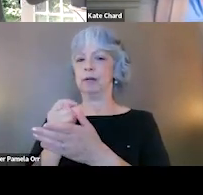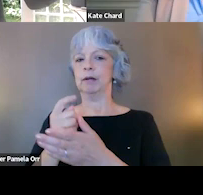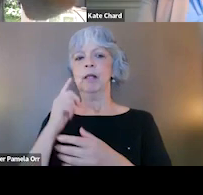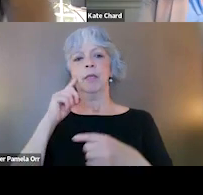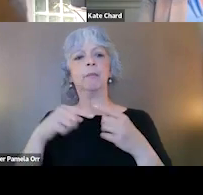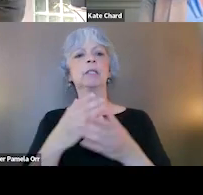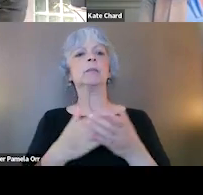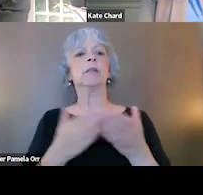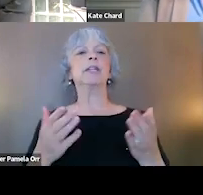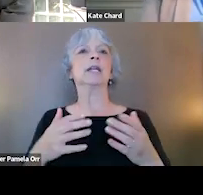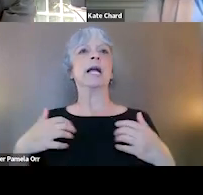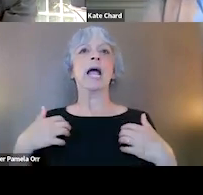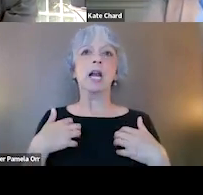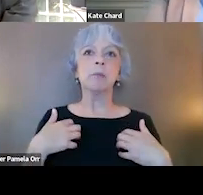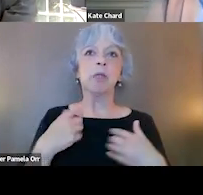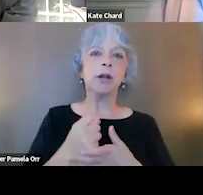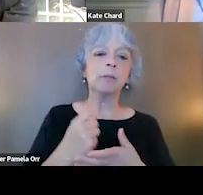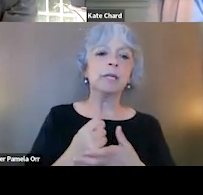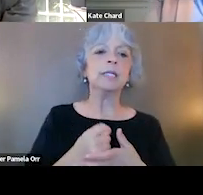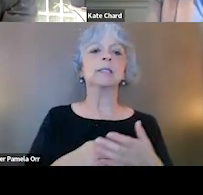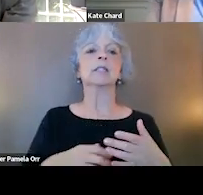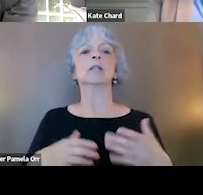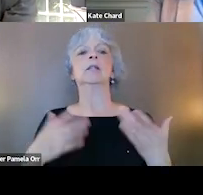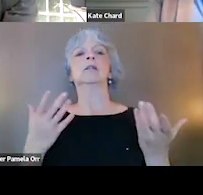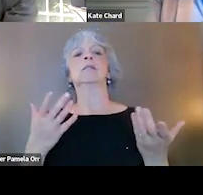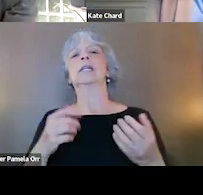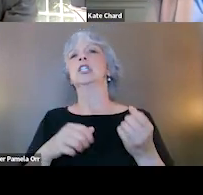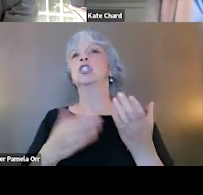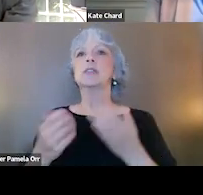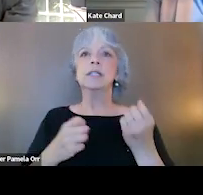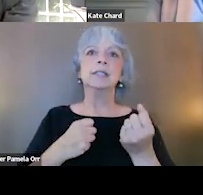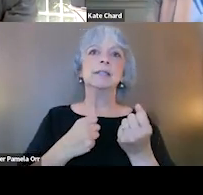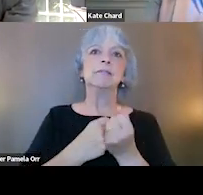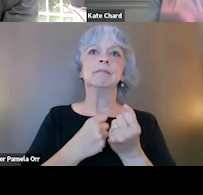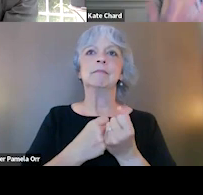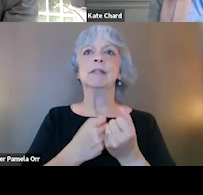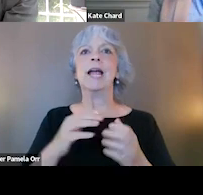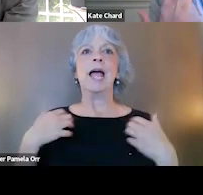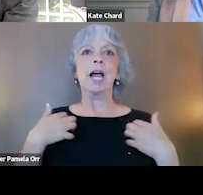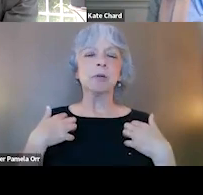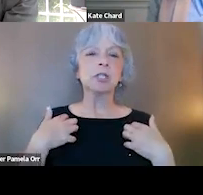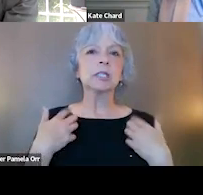like animal therapies, equine therapies, service animals, we know that they probably have some help.